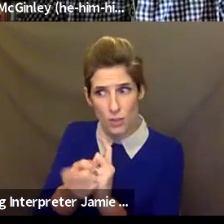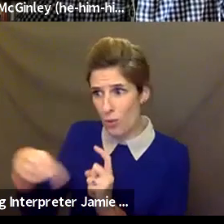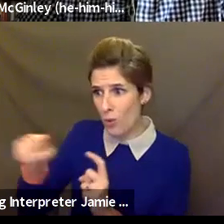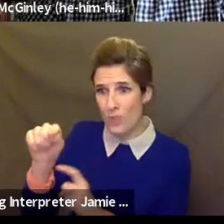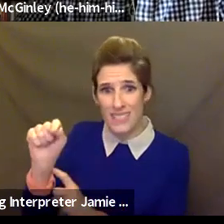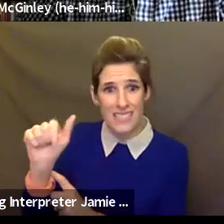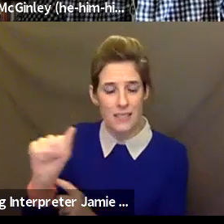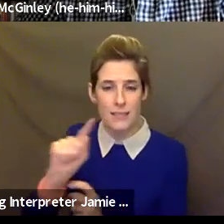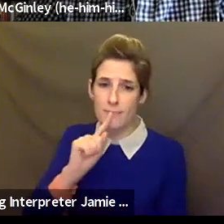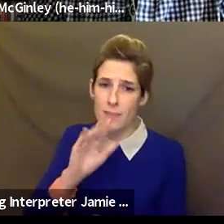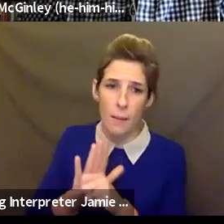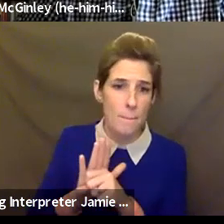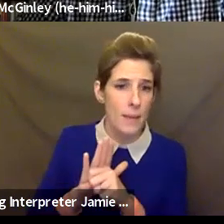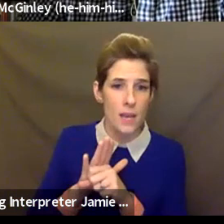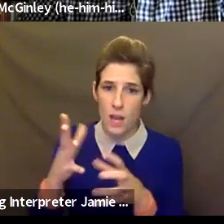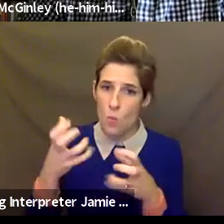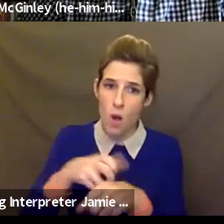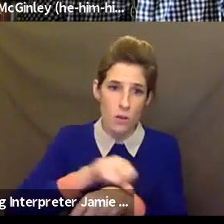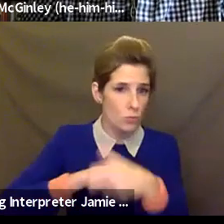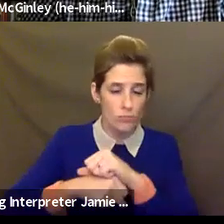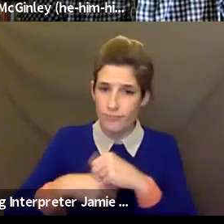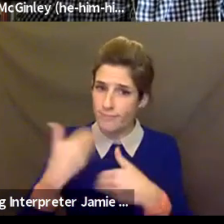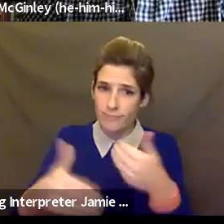keep it going? All of the advocacy that was done by